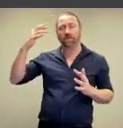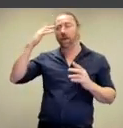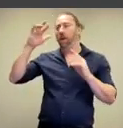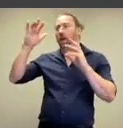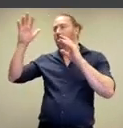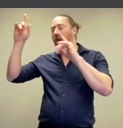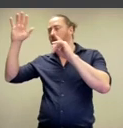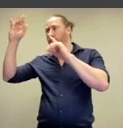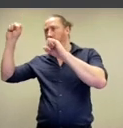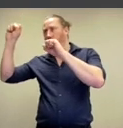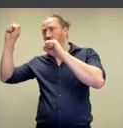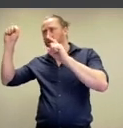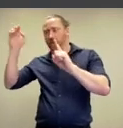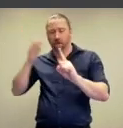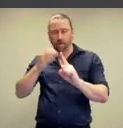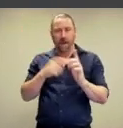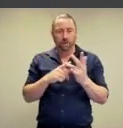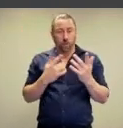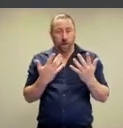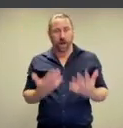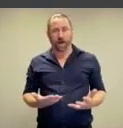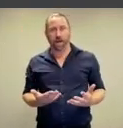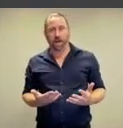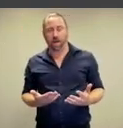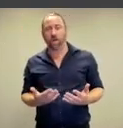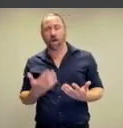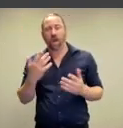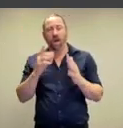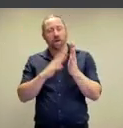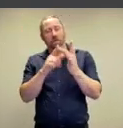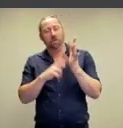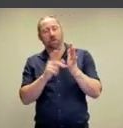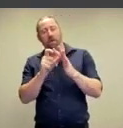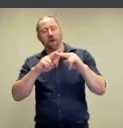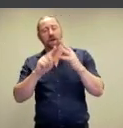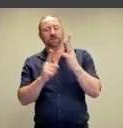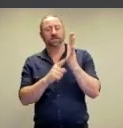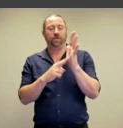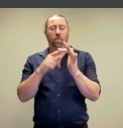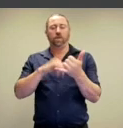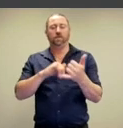bringing herself back into the present kind of